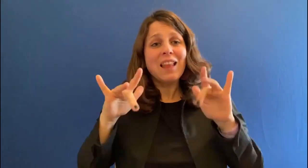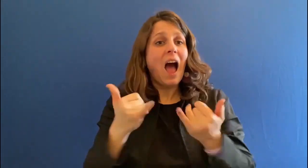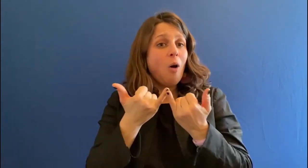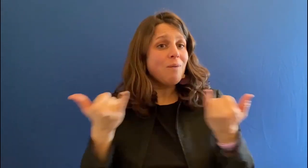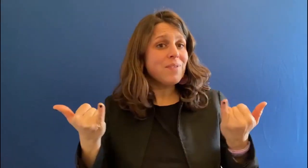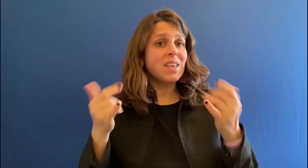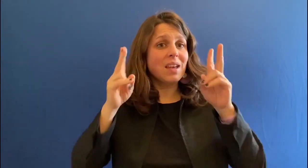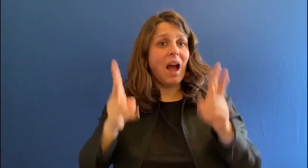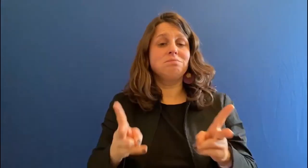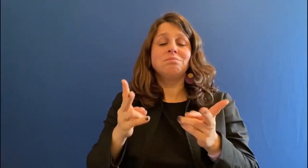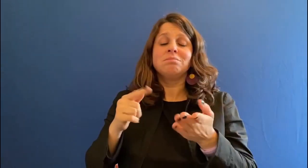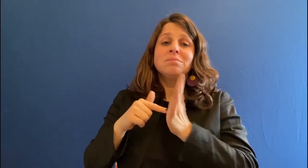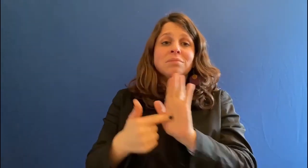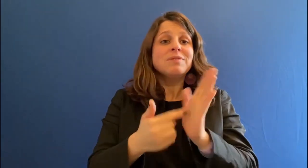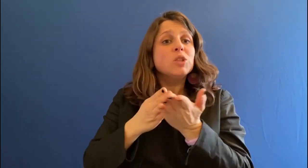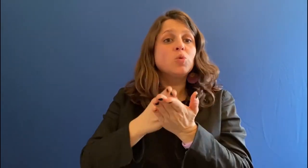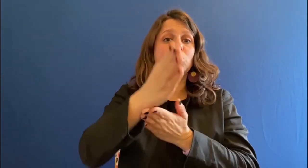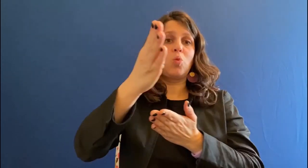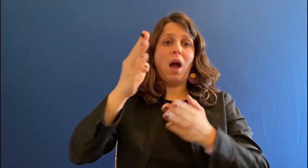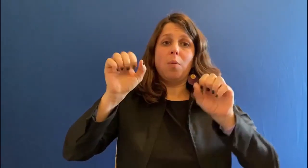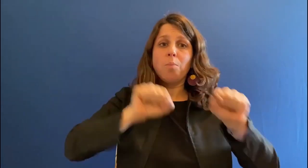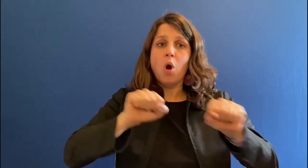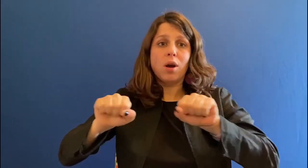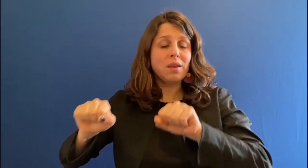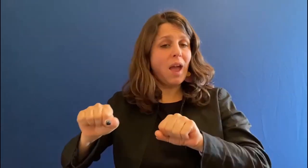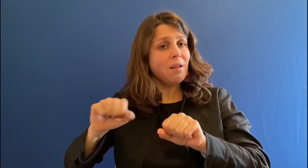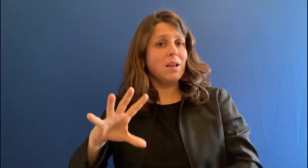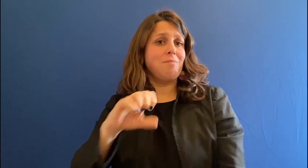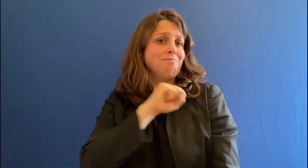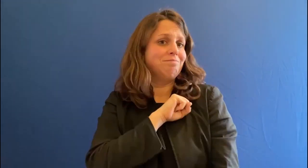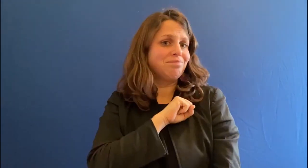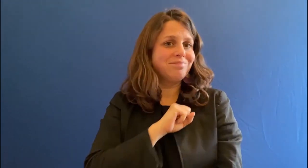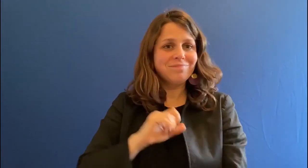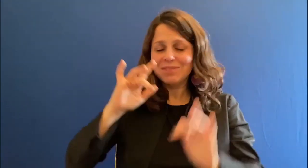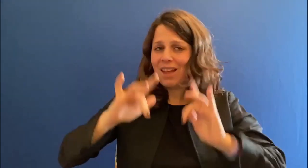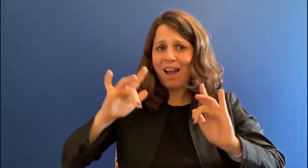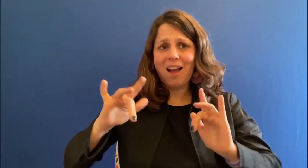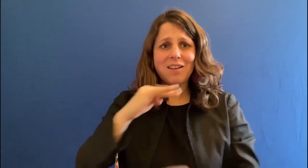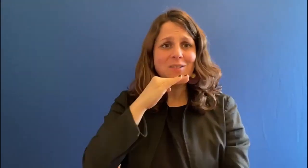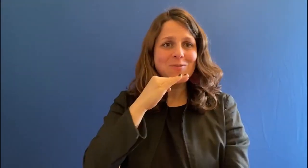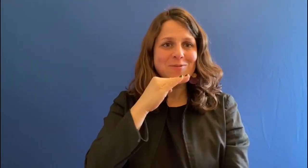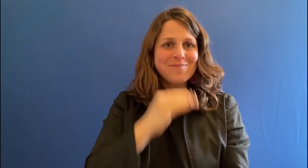Now I can show them that we have options and can lead a successful life. It is enough.